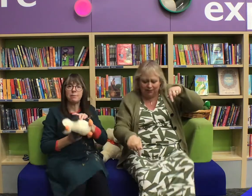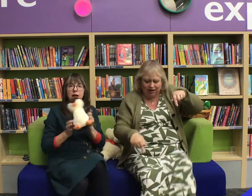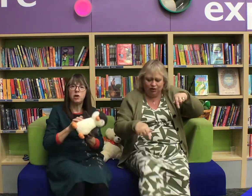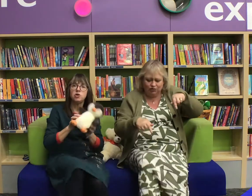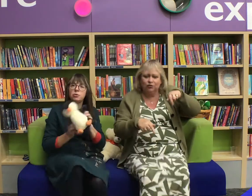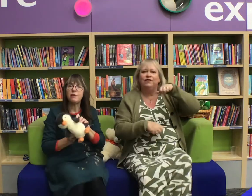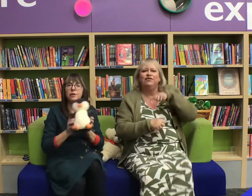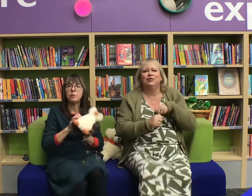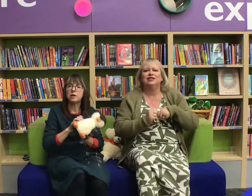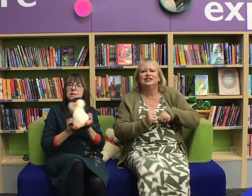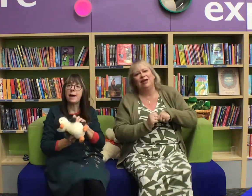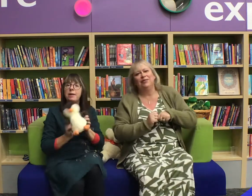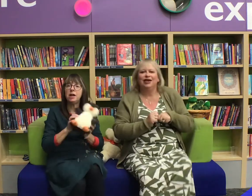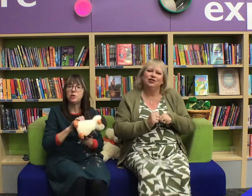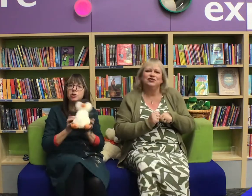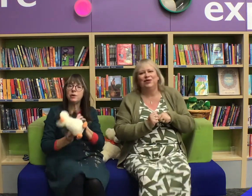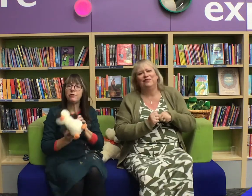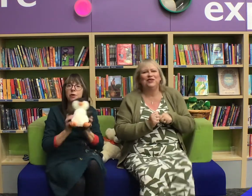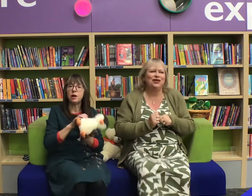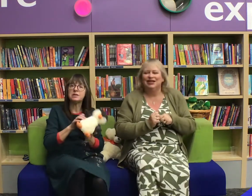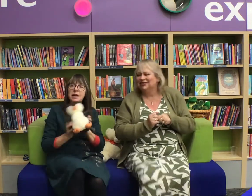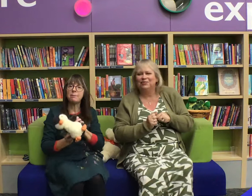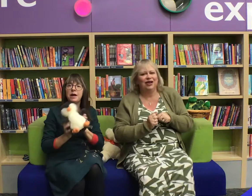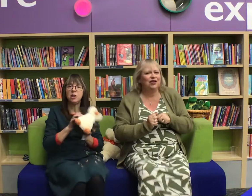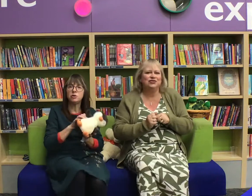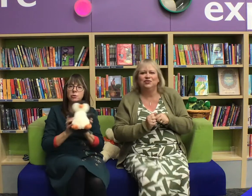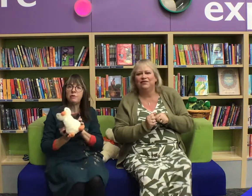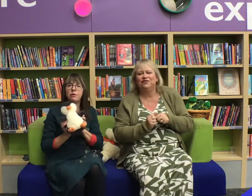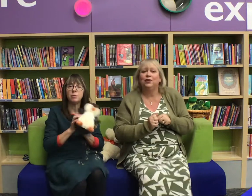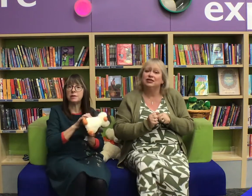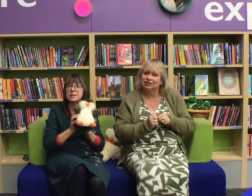Stamp hello to everyone, stamp hello to everyone, stamp hello to everyone, stamp hello!